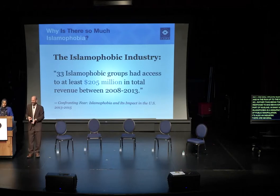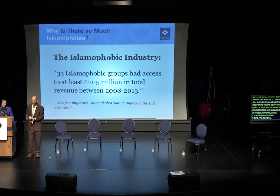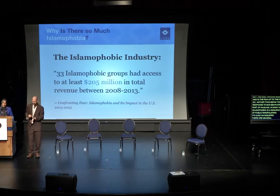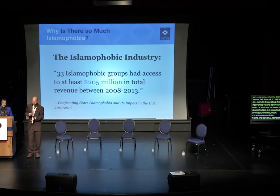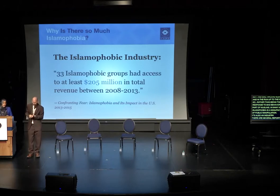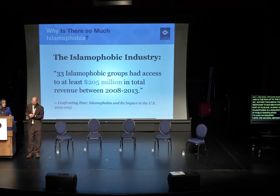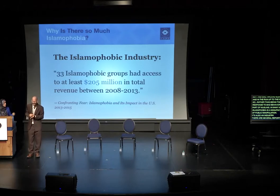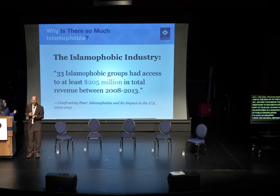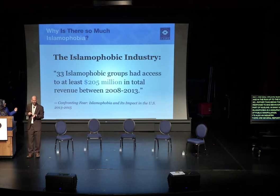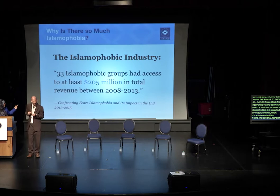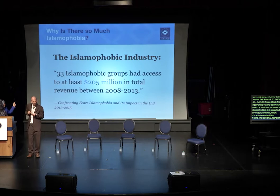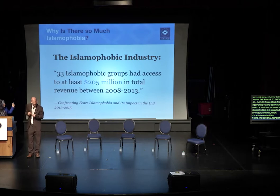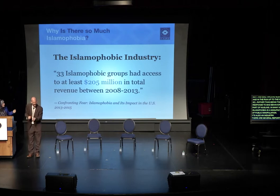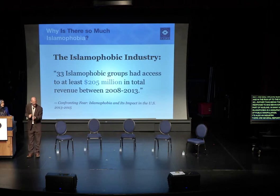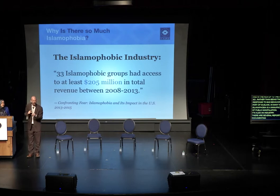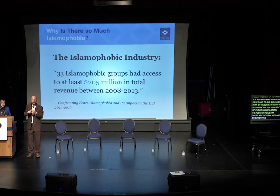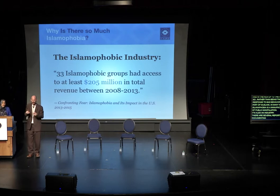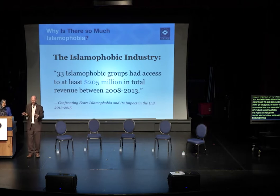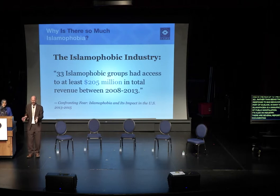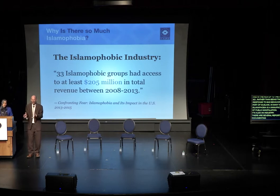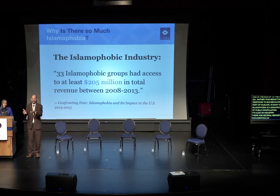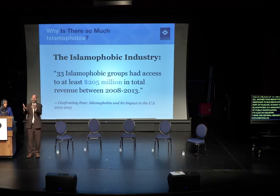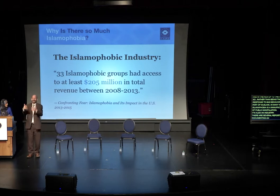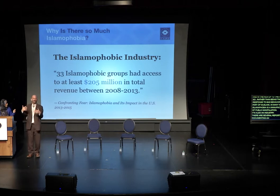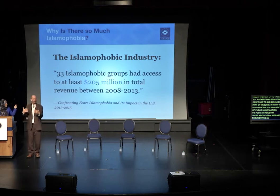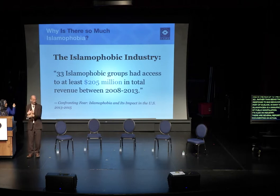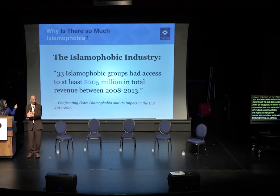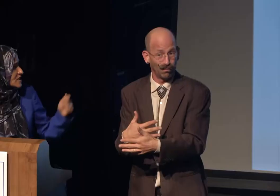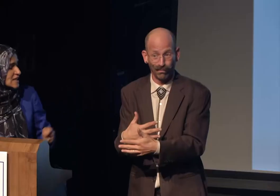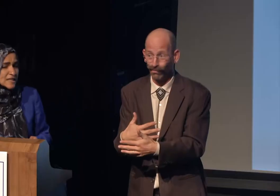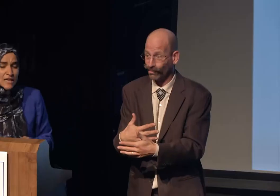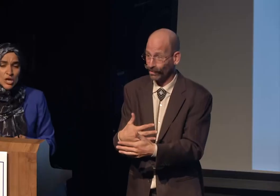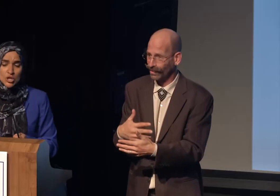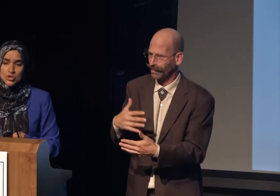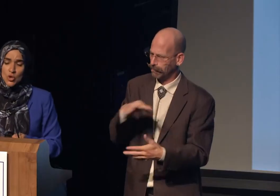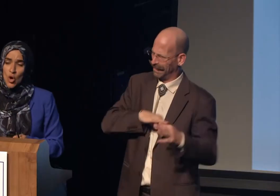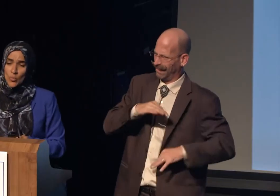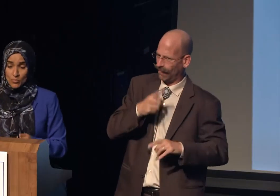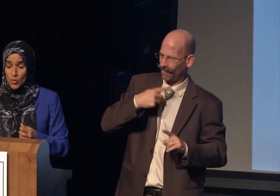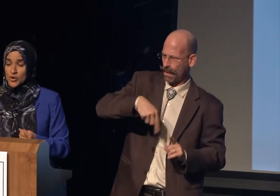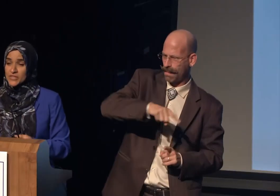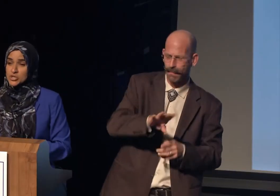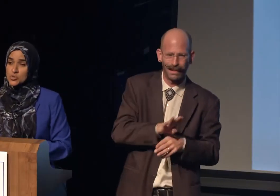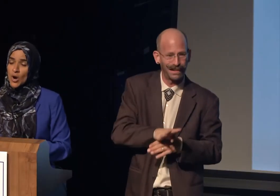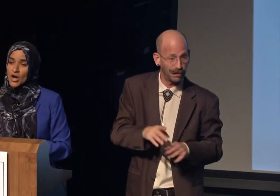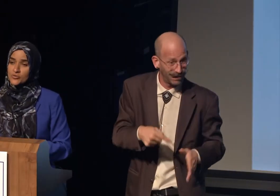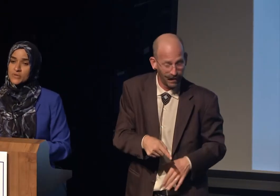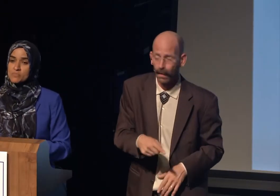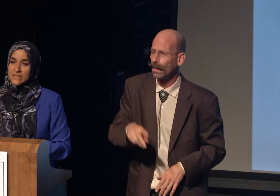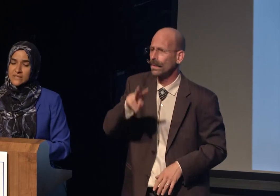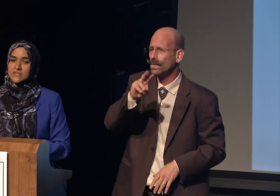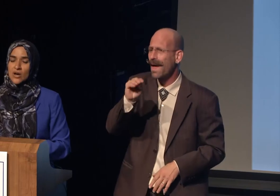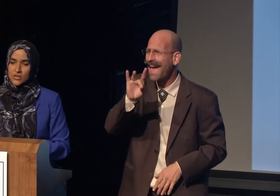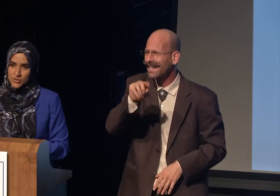between 2008 and 2013, more than $200 million